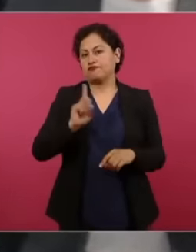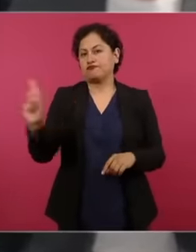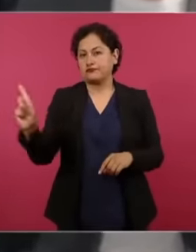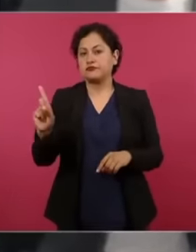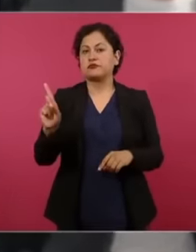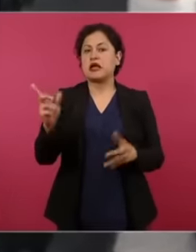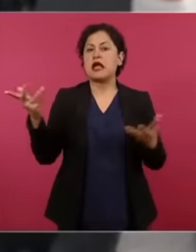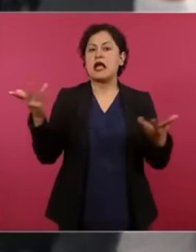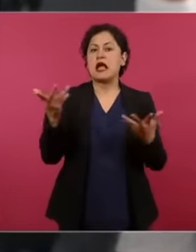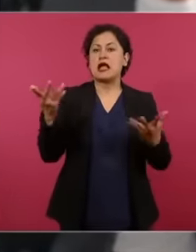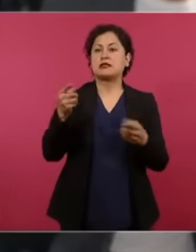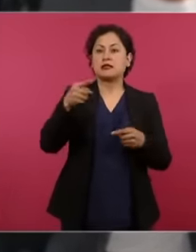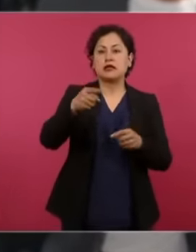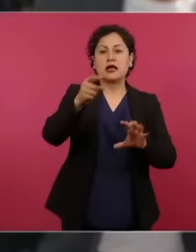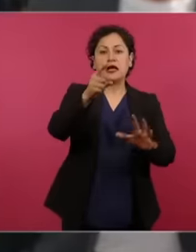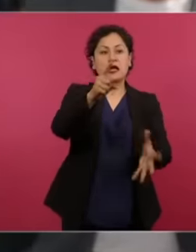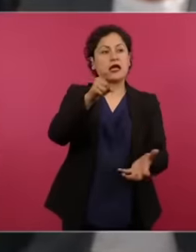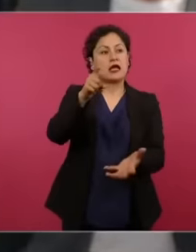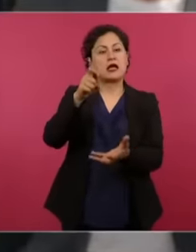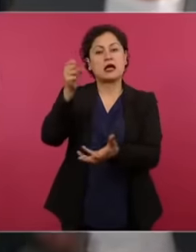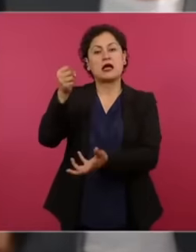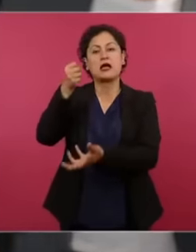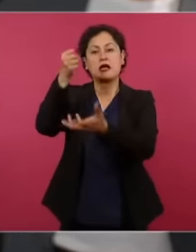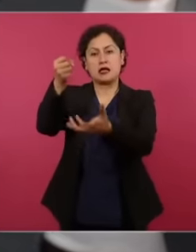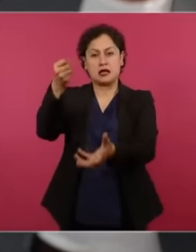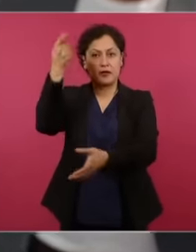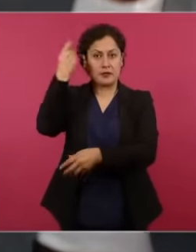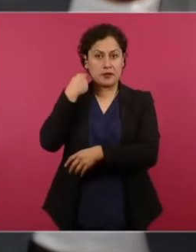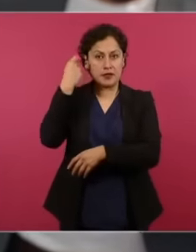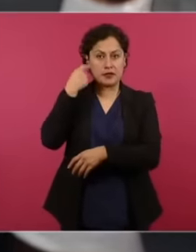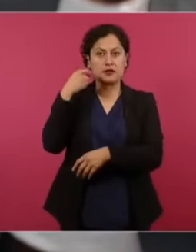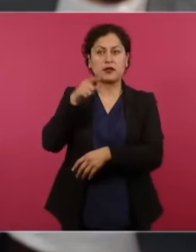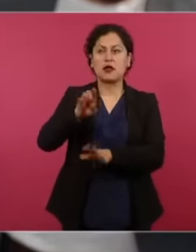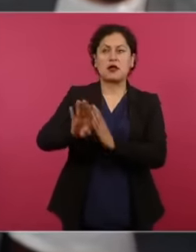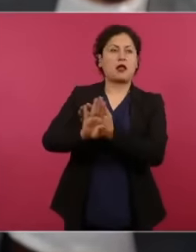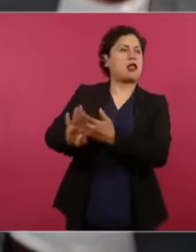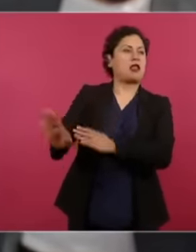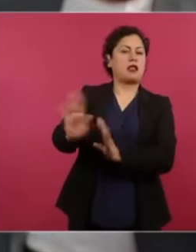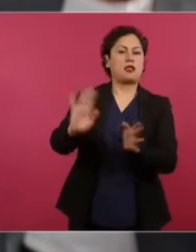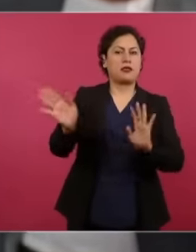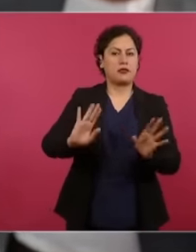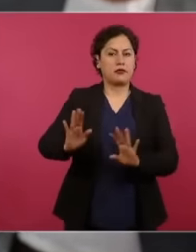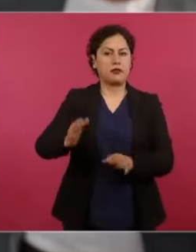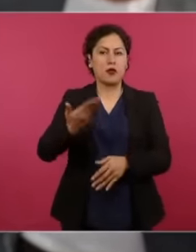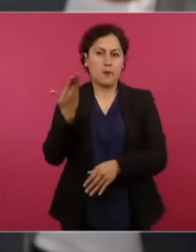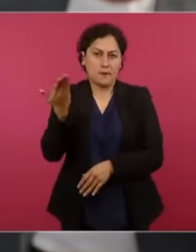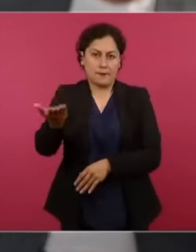pension fund eh That is to say on the one hand eh the defense of more than 100,000 pesos of pension